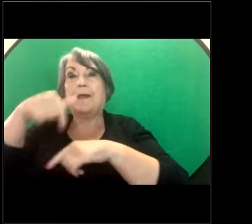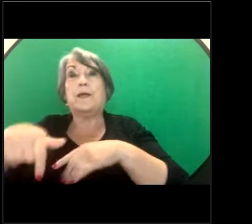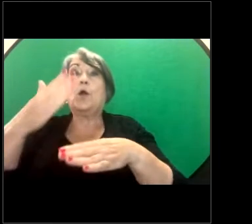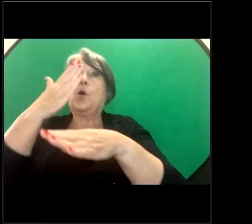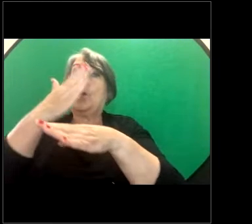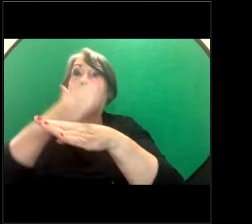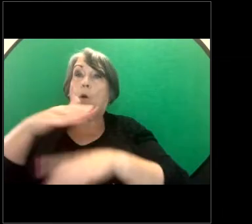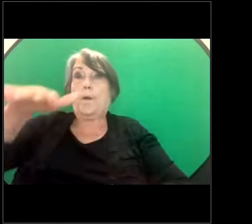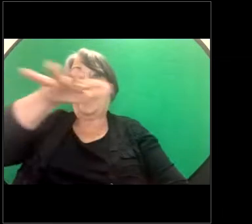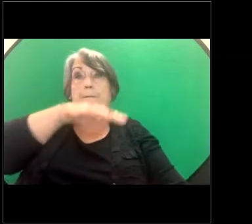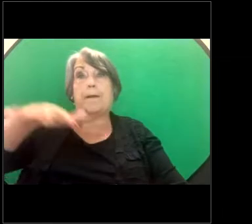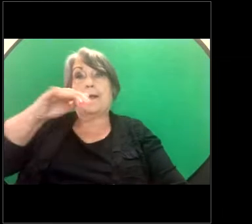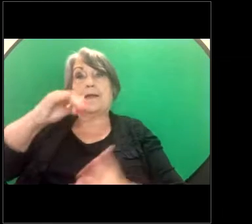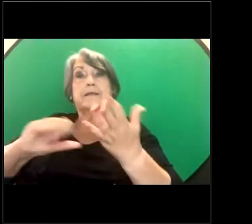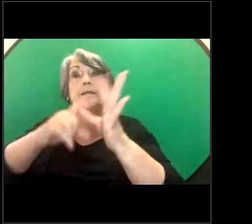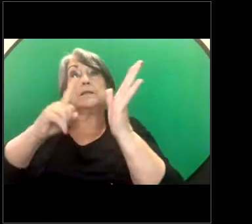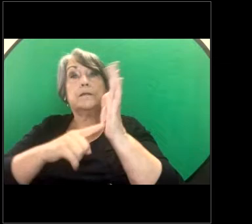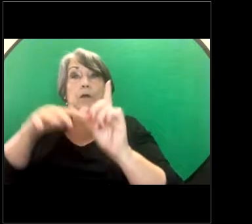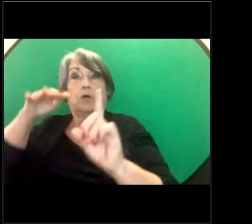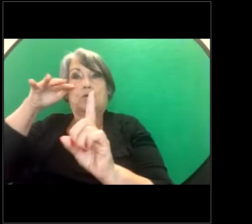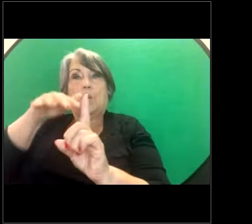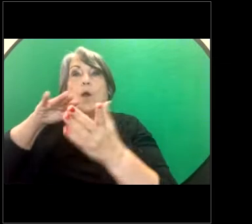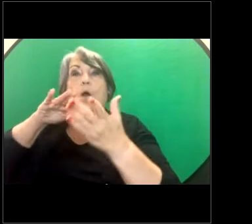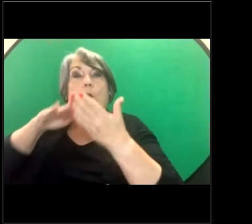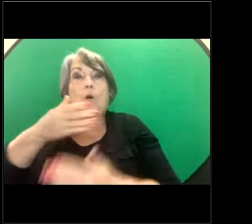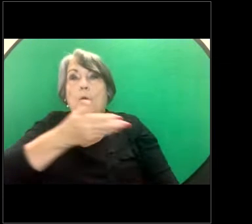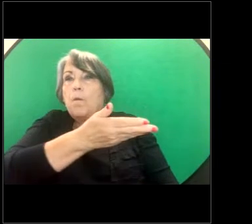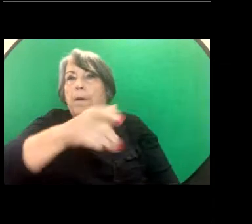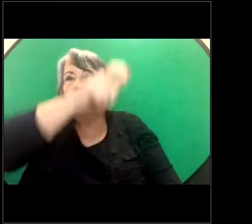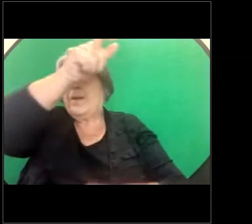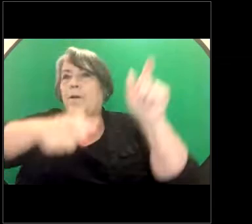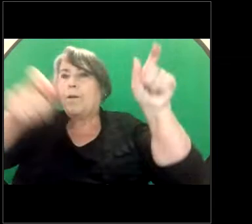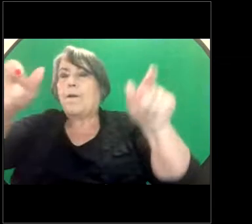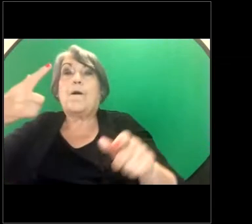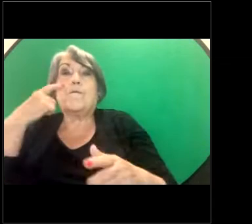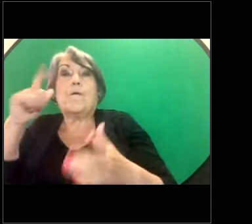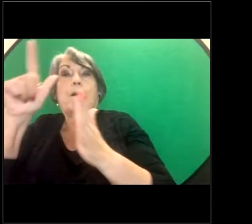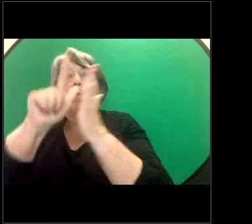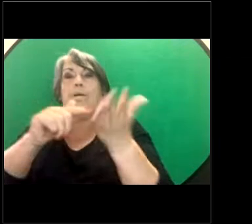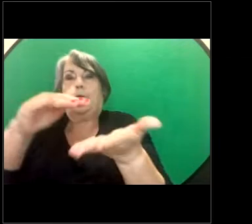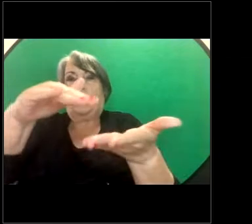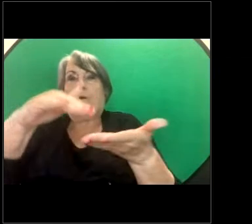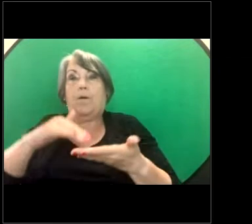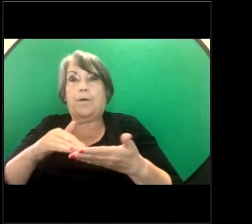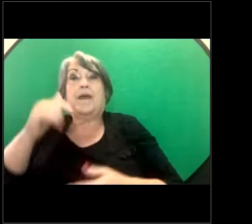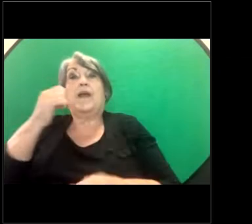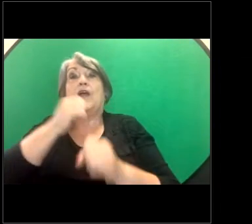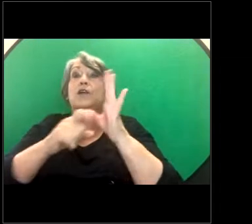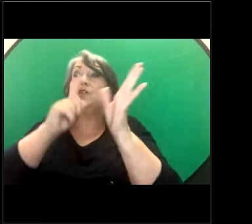helping clients access legal help. Today presenting our webinar we have Gillian Welsh and